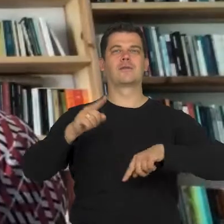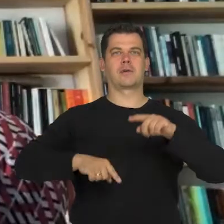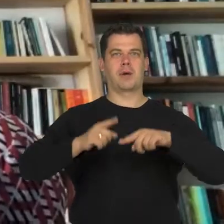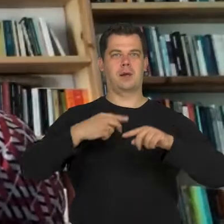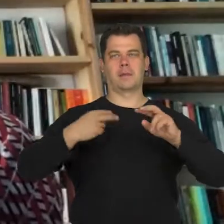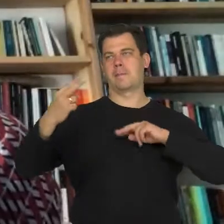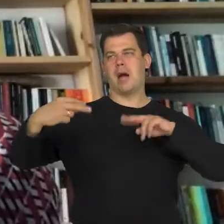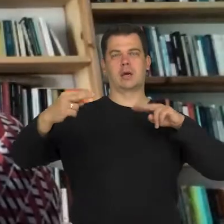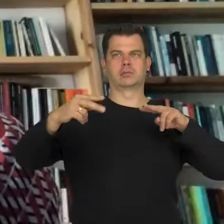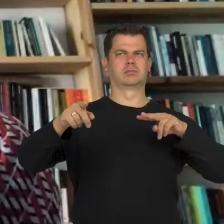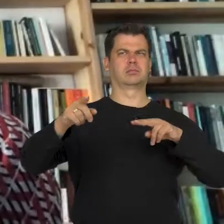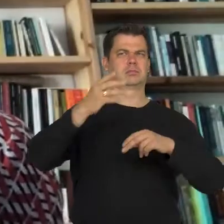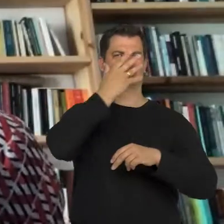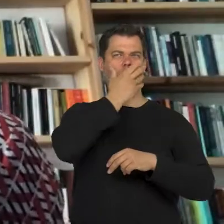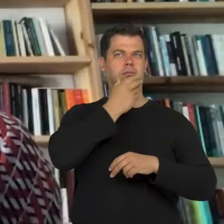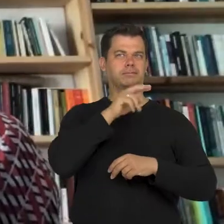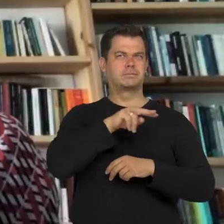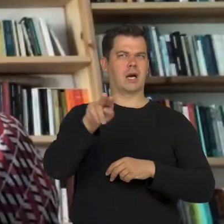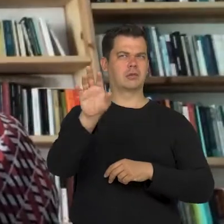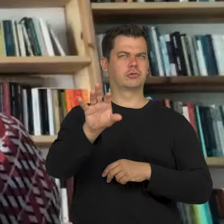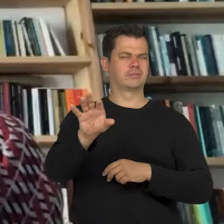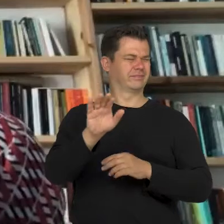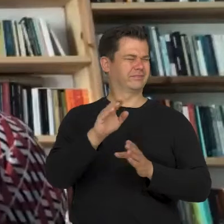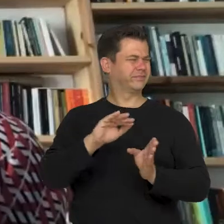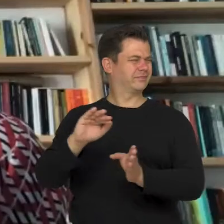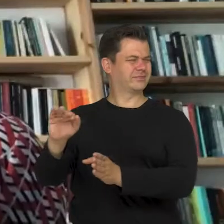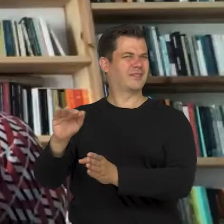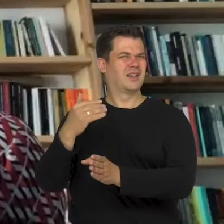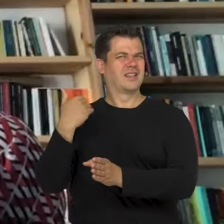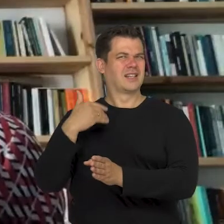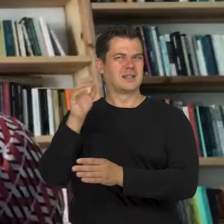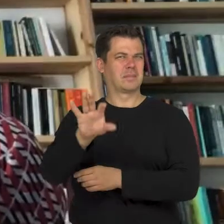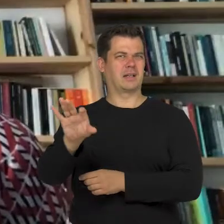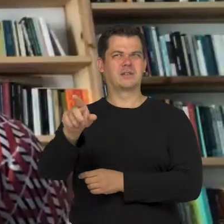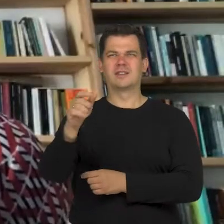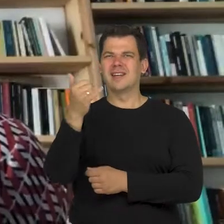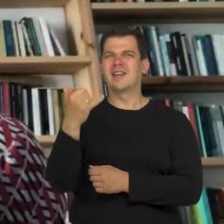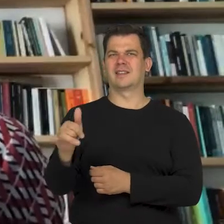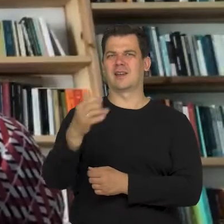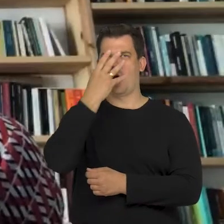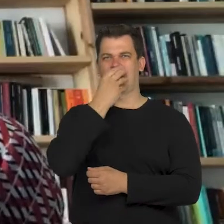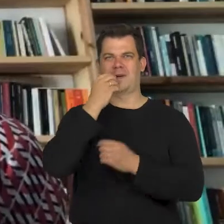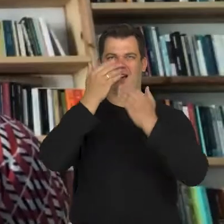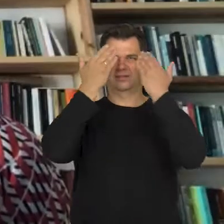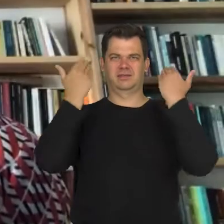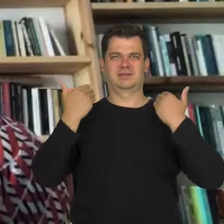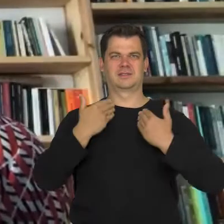I mean that suddenly, an image is so different and so striking